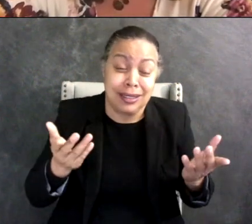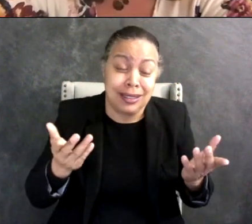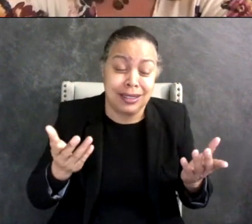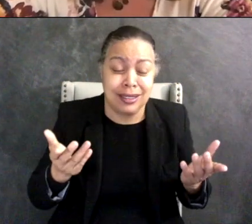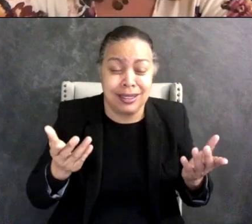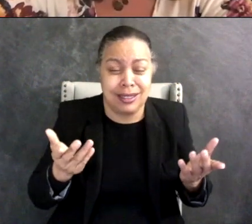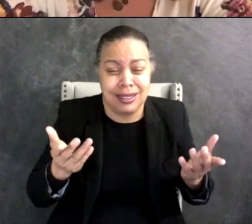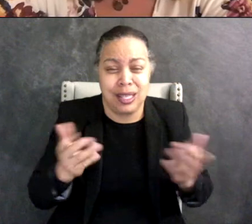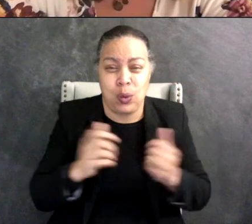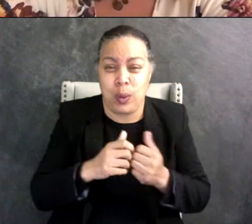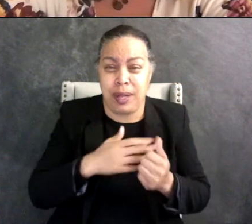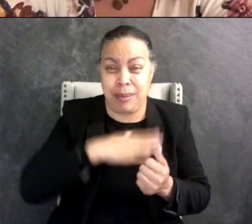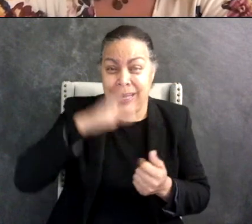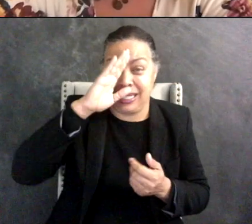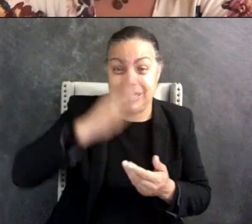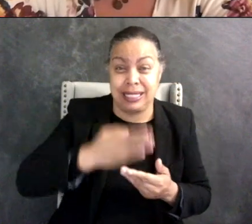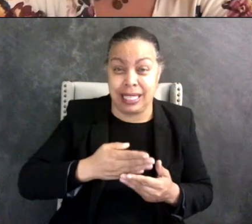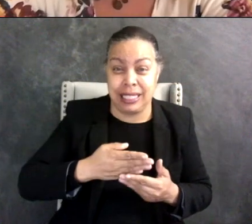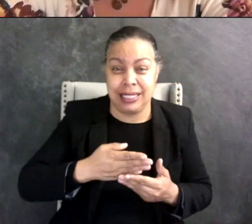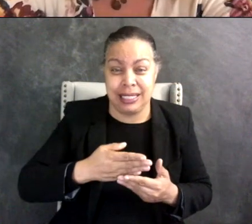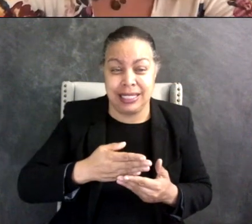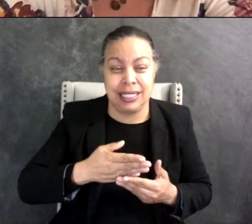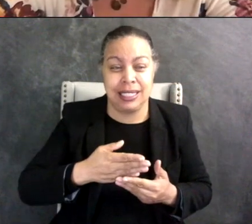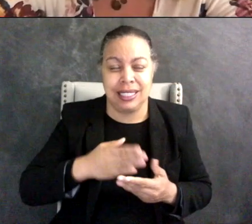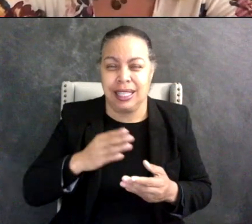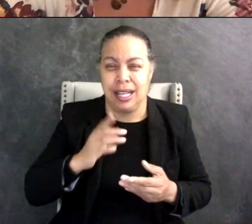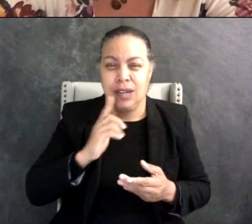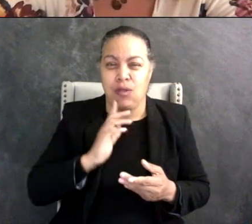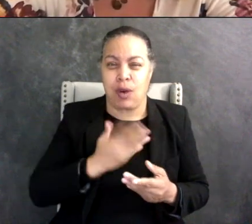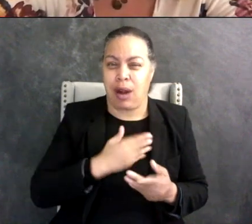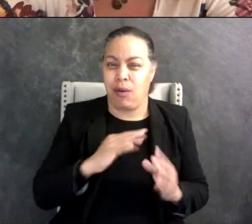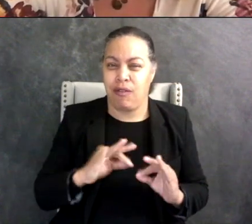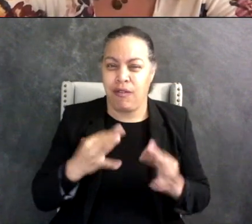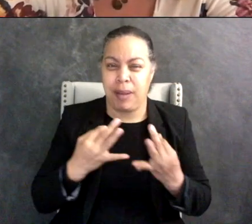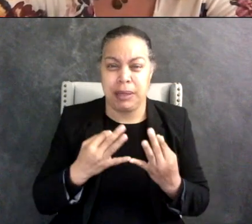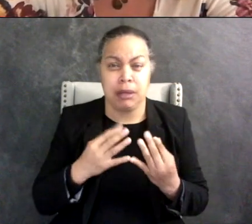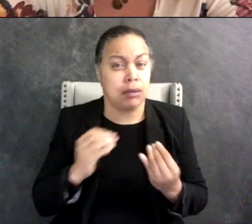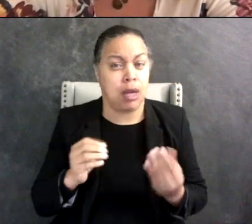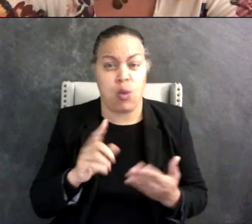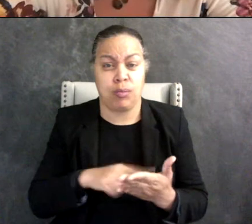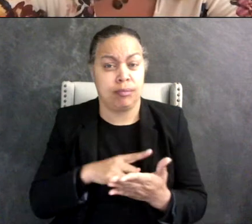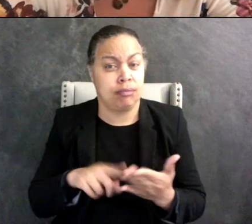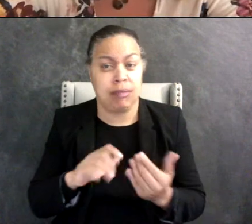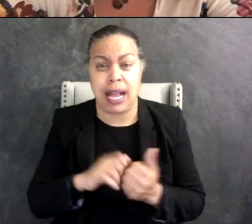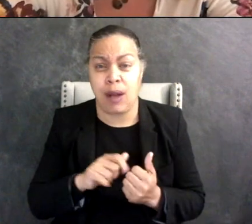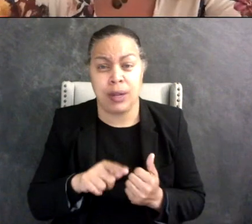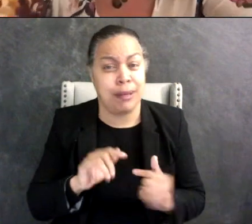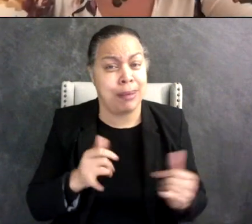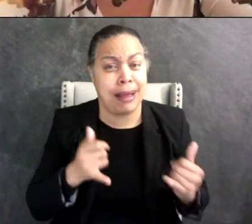but with my son, like in our family no one criticized the way he played but doctors